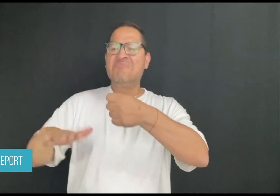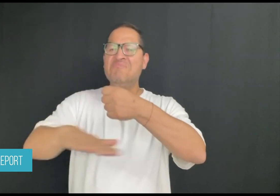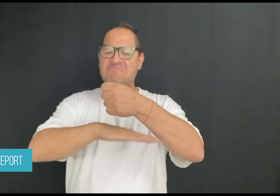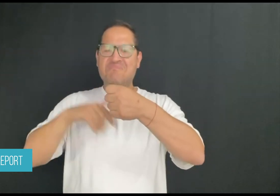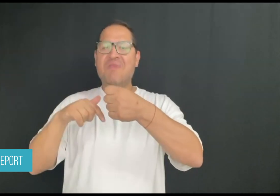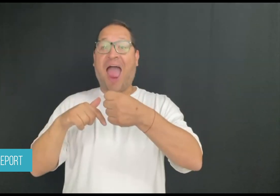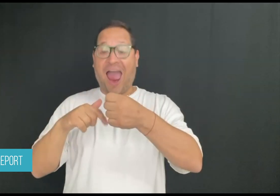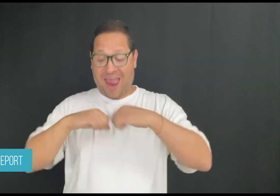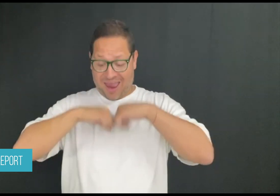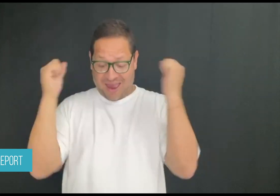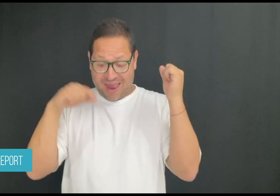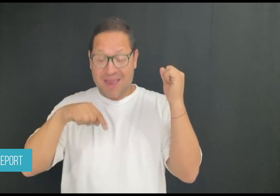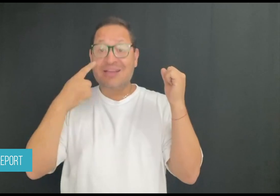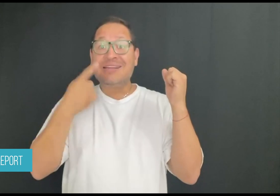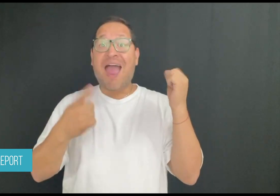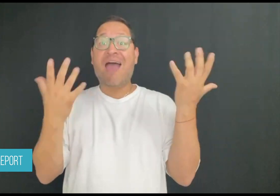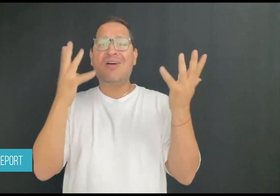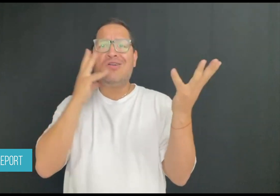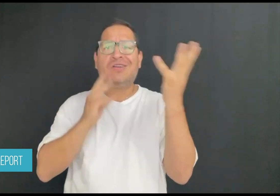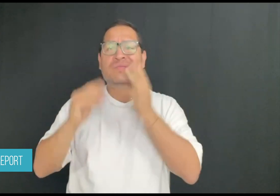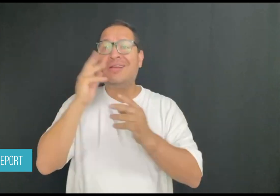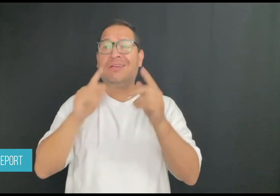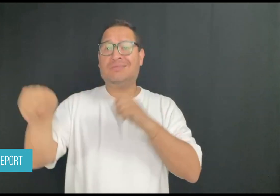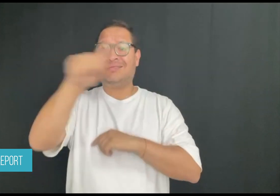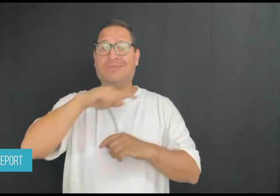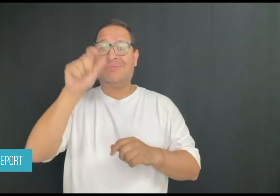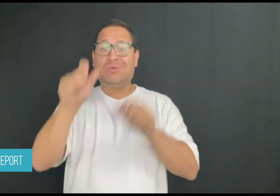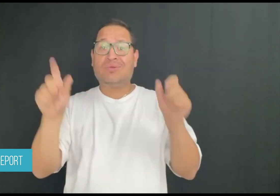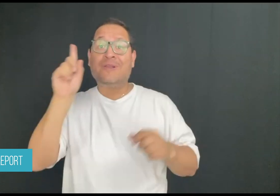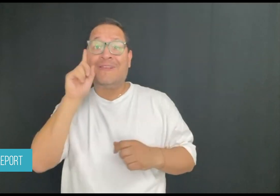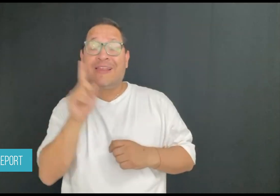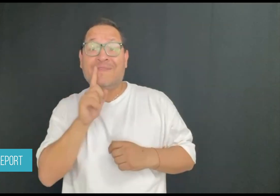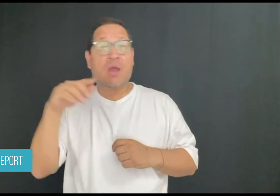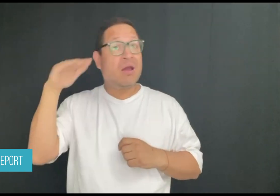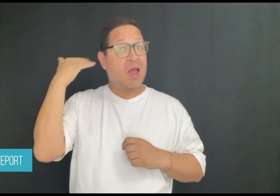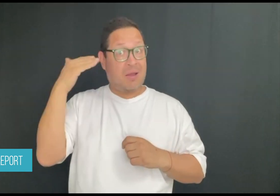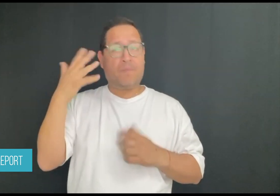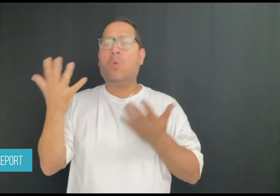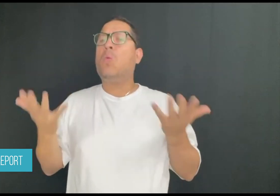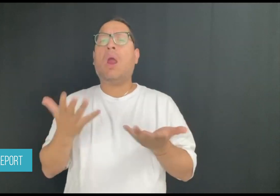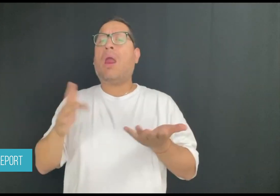the experiences of Deaf and hard of hearing people,